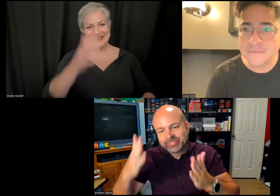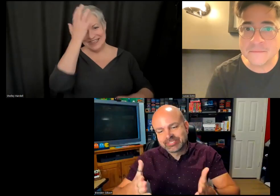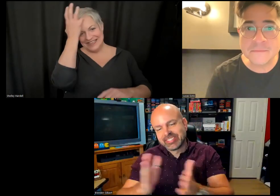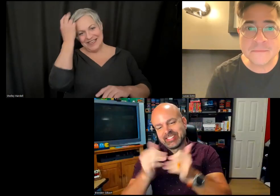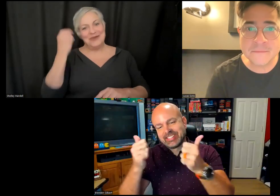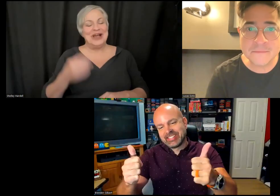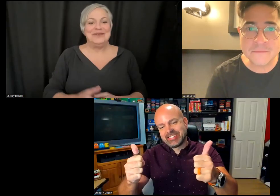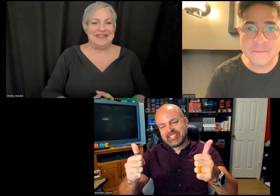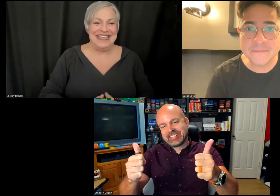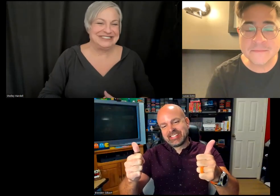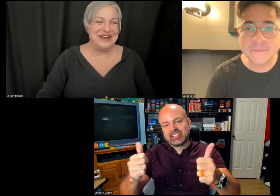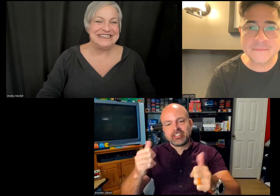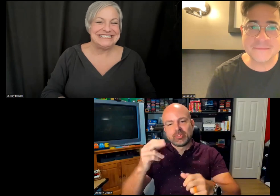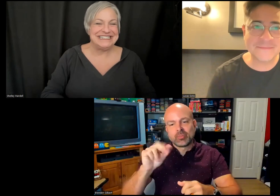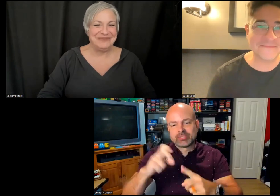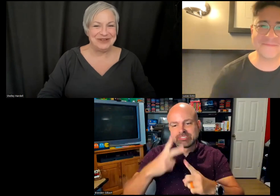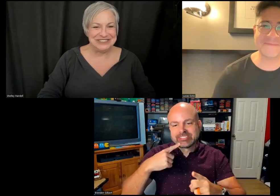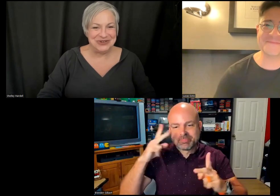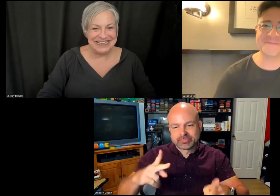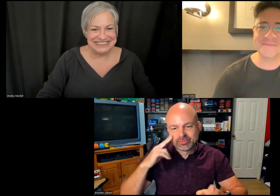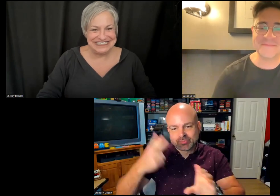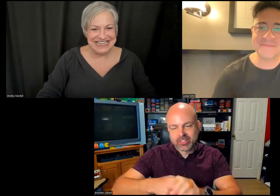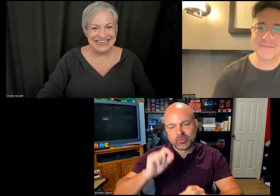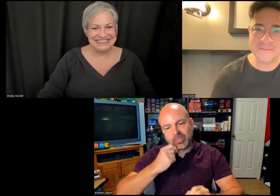Brenden: It's great to see a Deaf person joining us today.